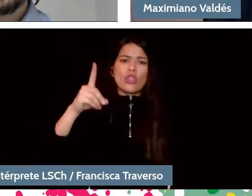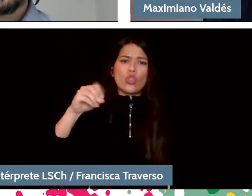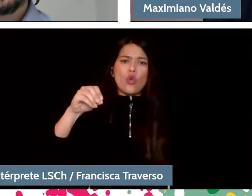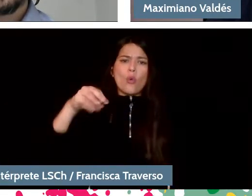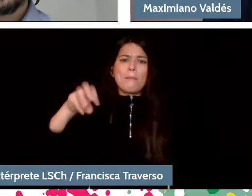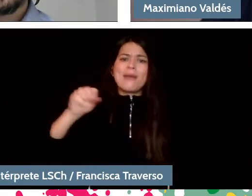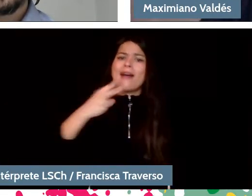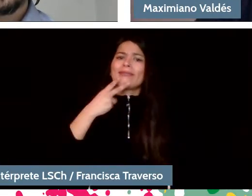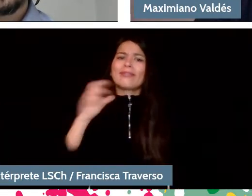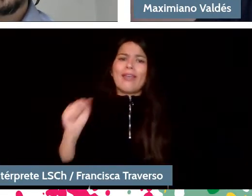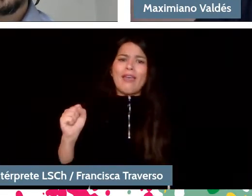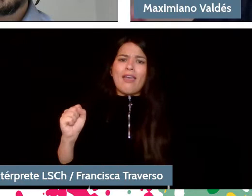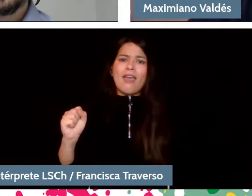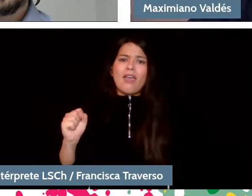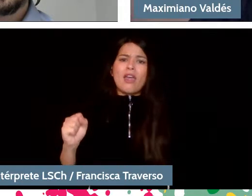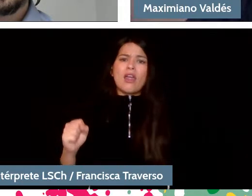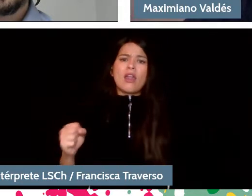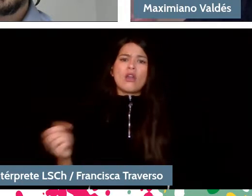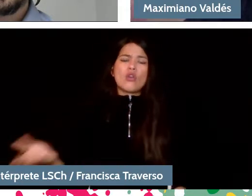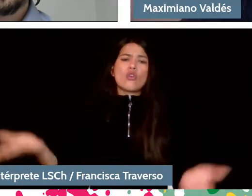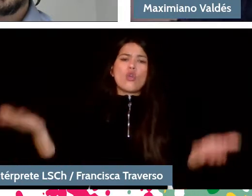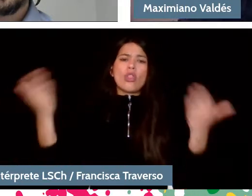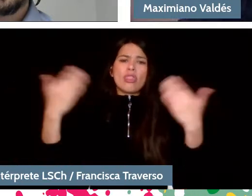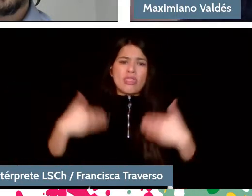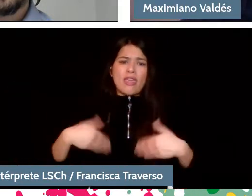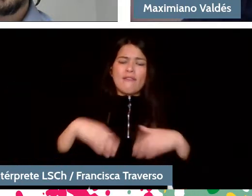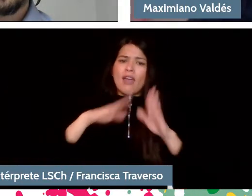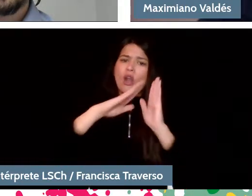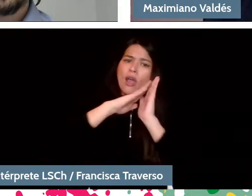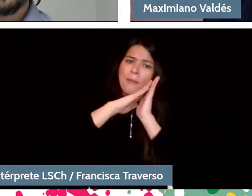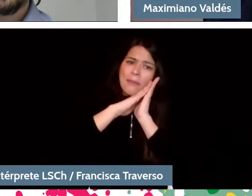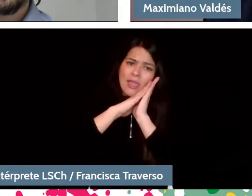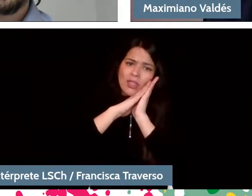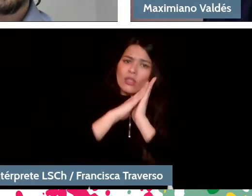they put us all together, a group of boys and musicians and us,